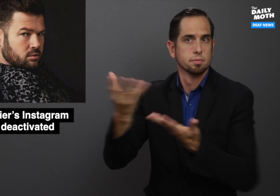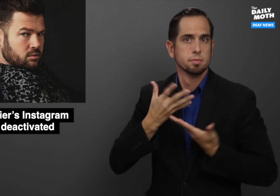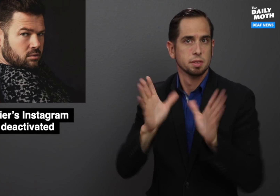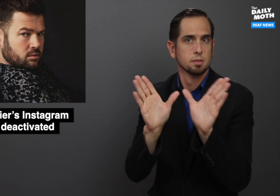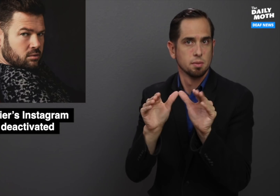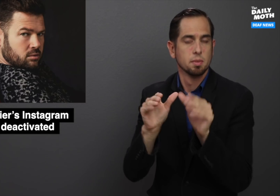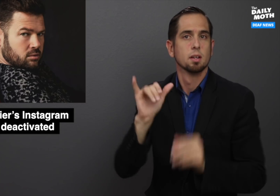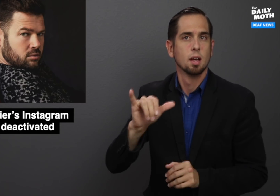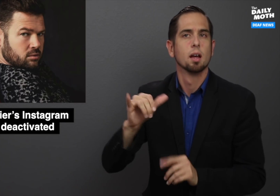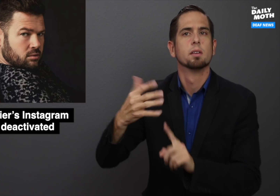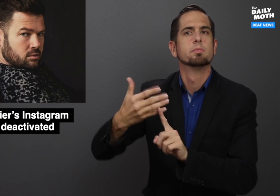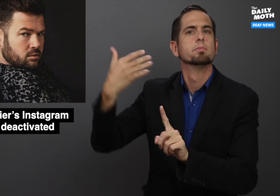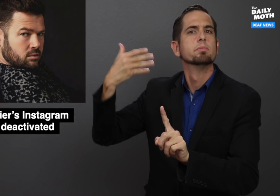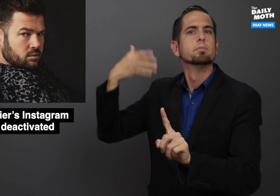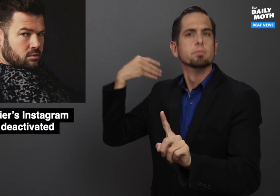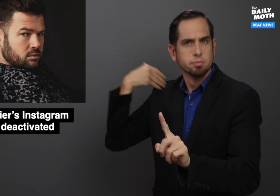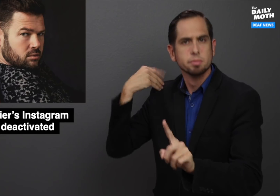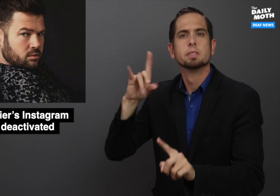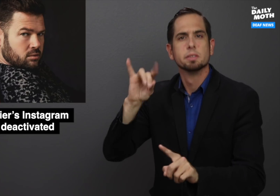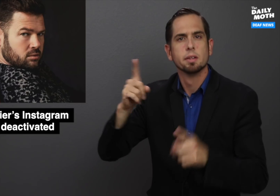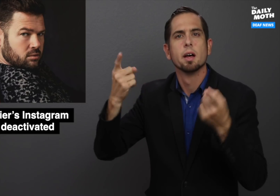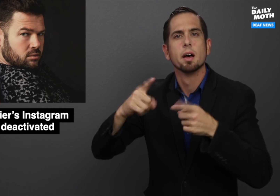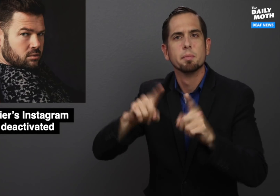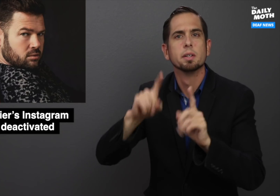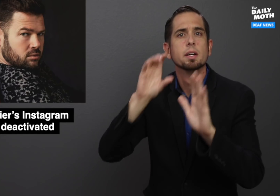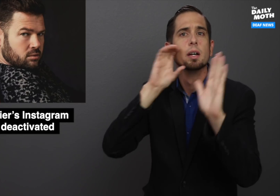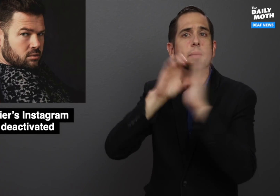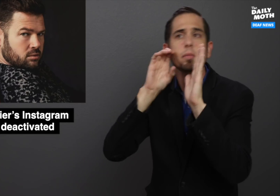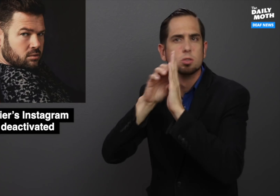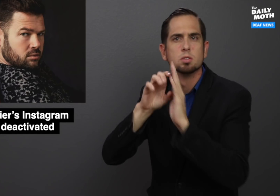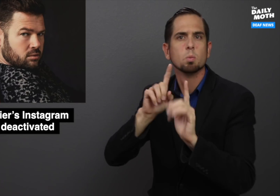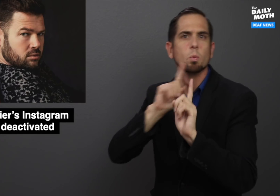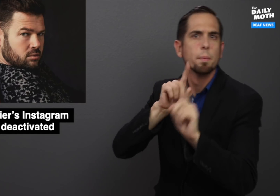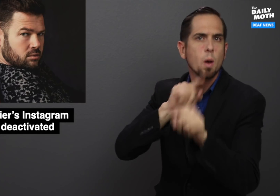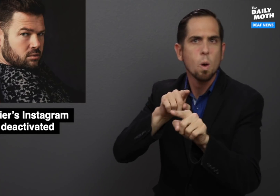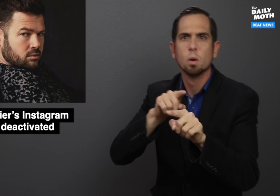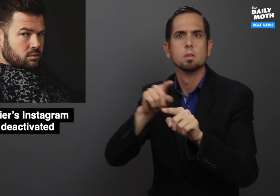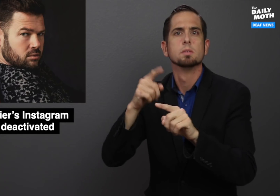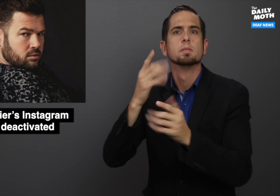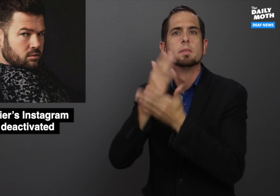he had images reported here and there with specific posts taken down.